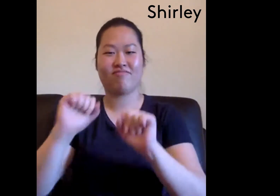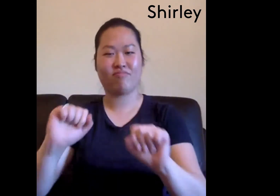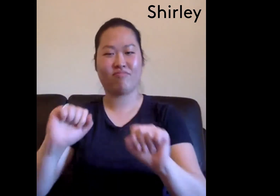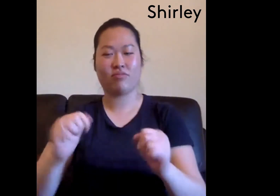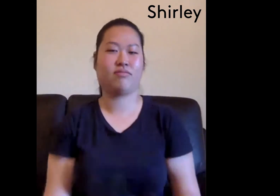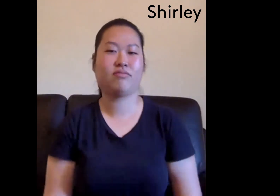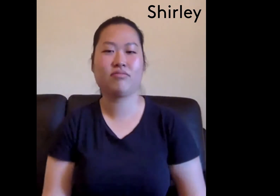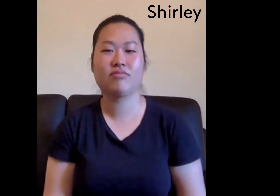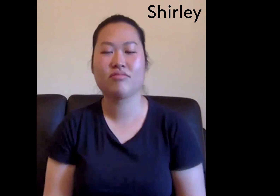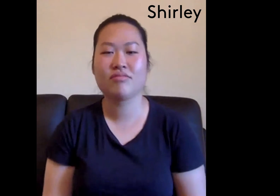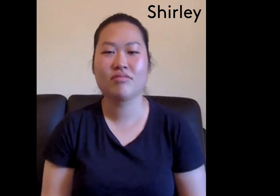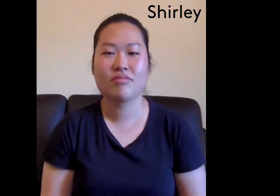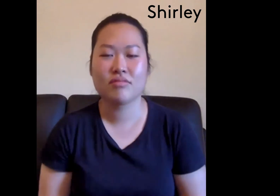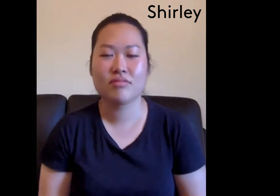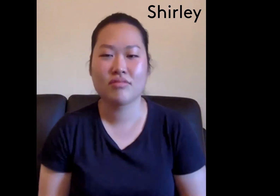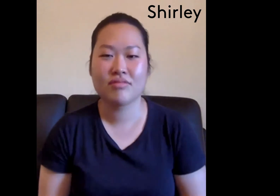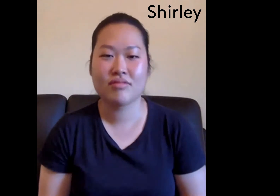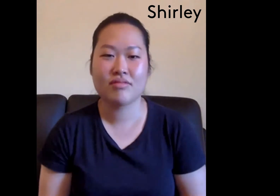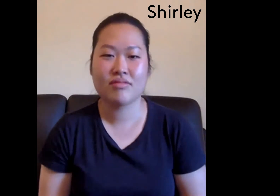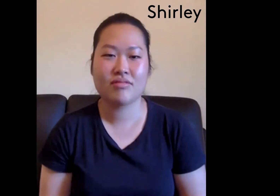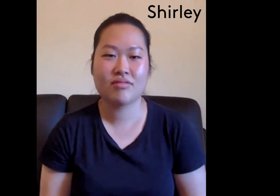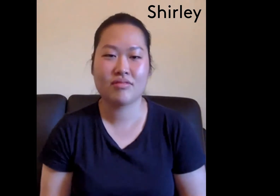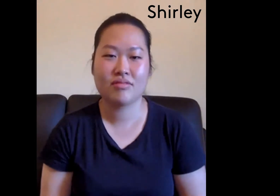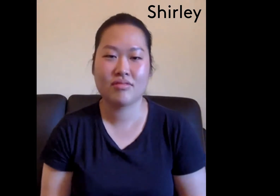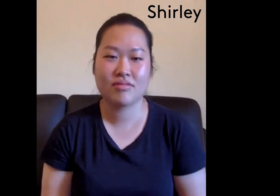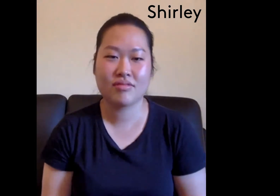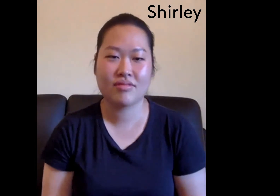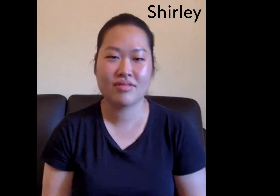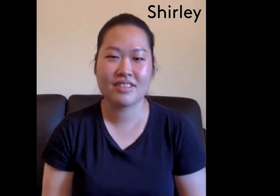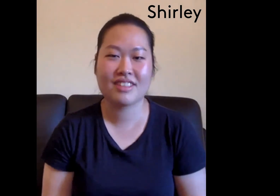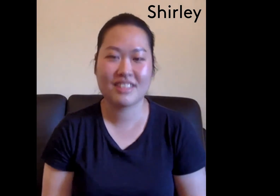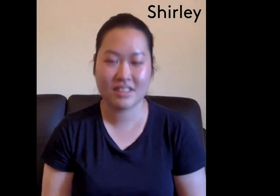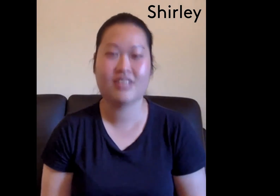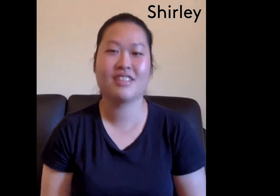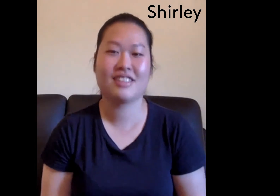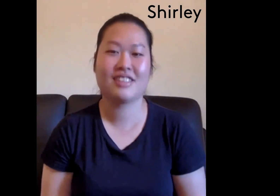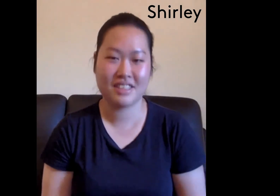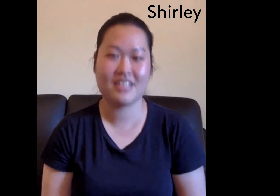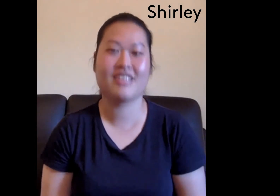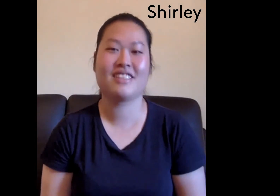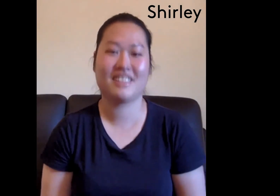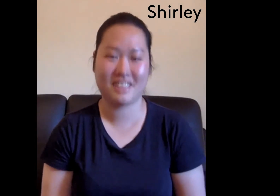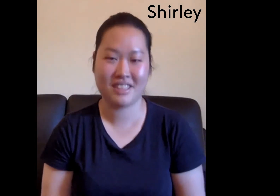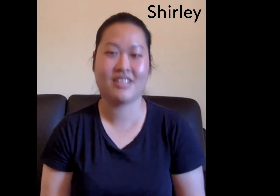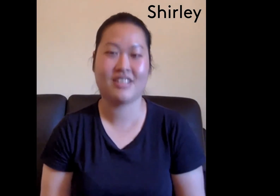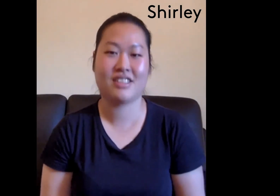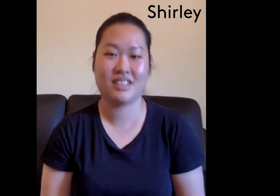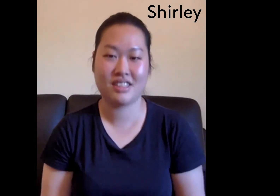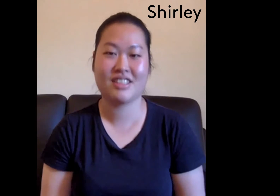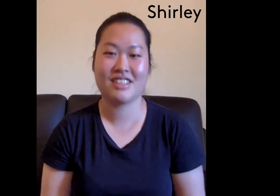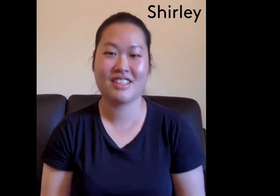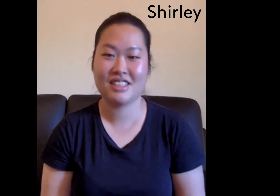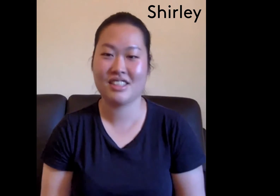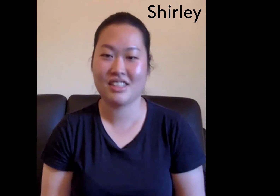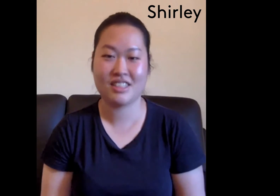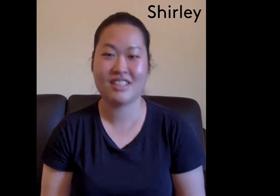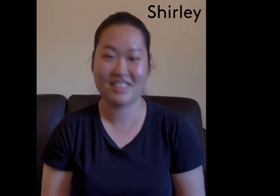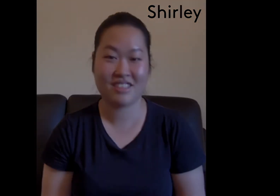There's different things that I would find online in terms of deaf events and access to different platforms and things that I always access online